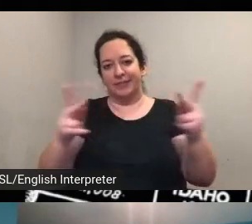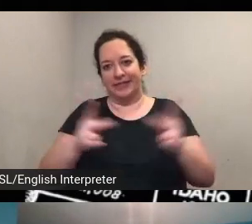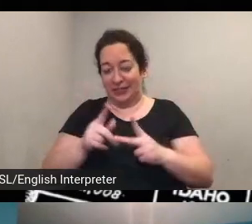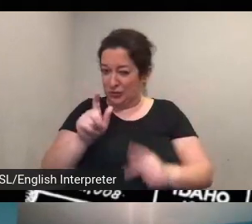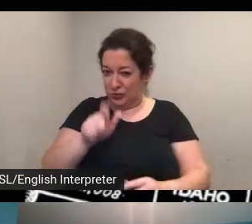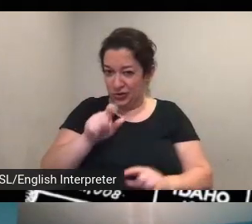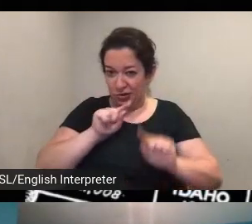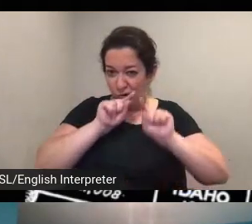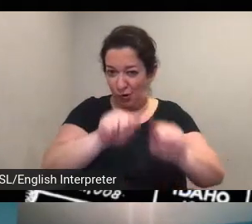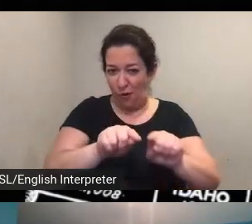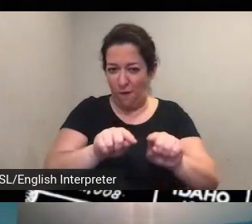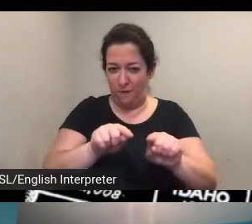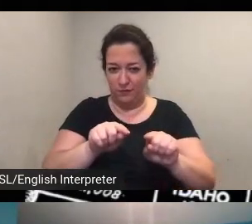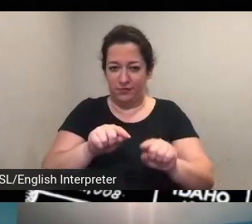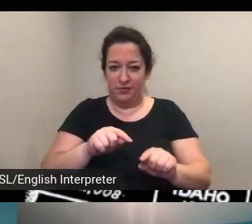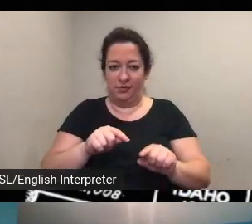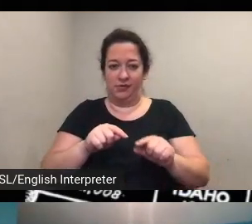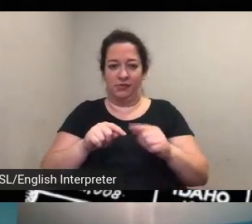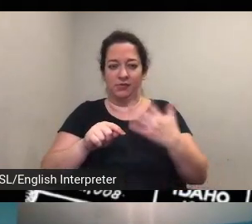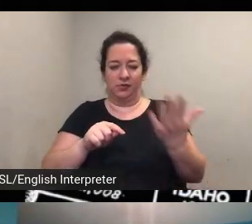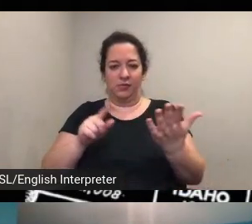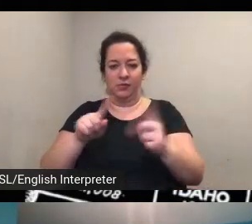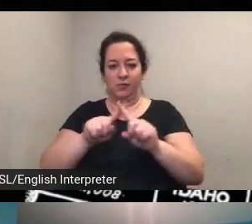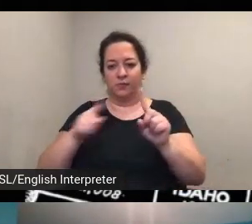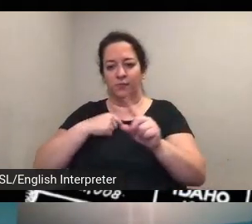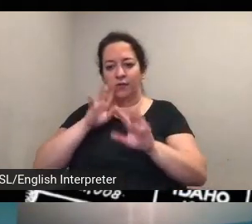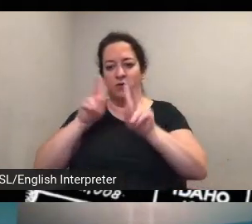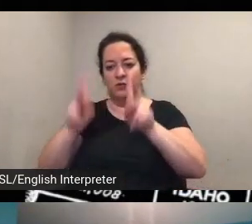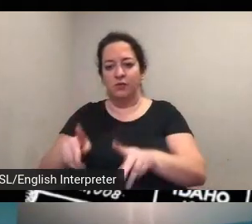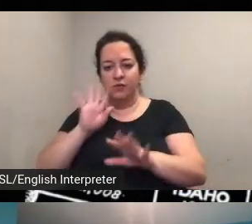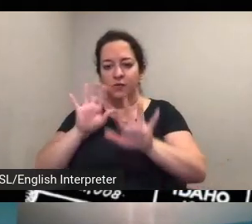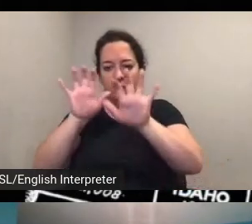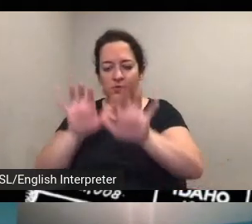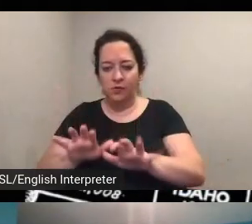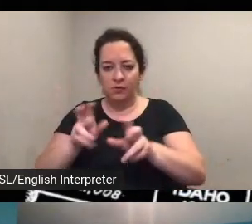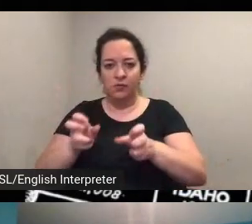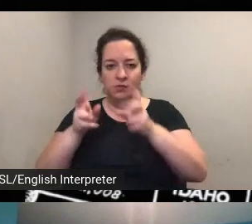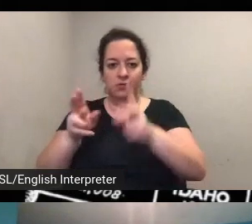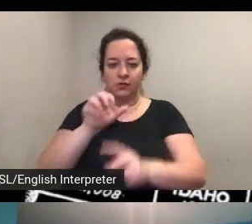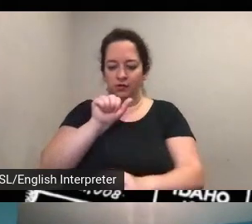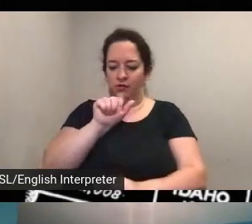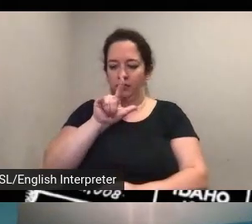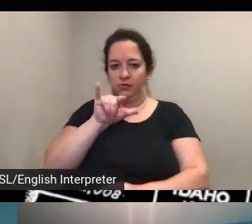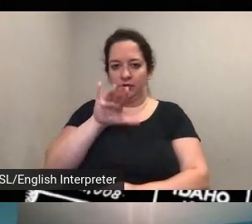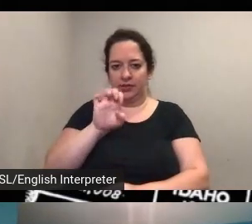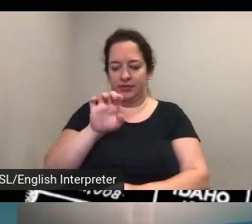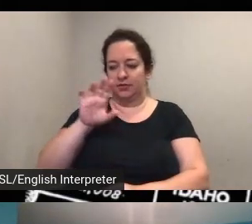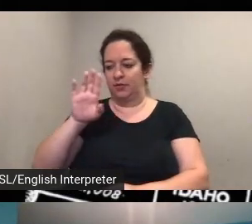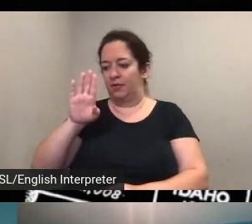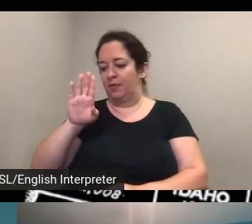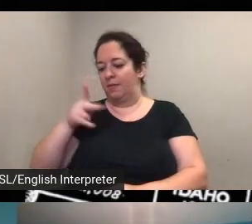uh we just talked uh there was a person there who posted about the alice paul event that's that's a that's a that's a wonderful